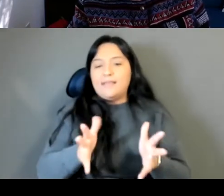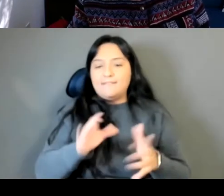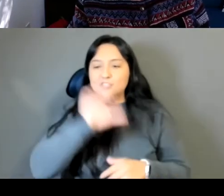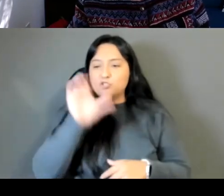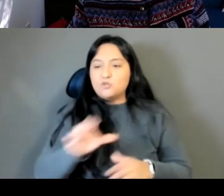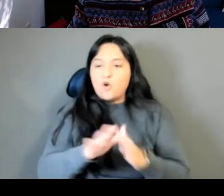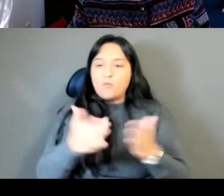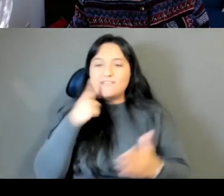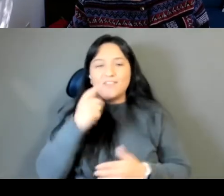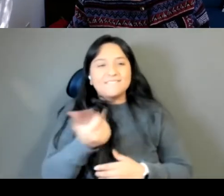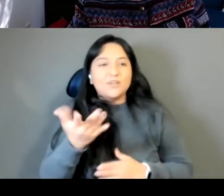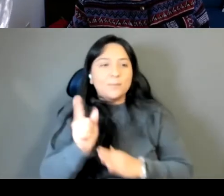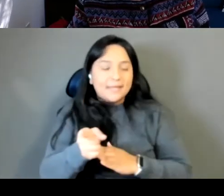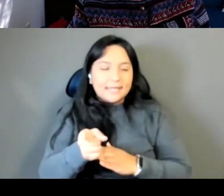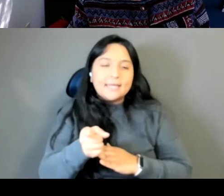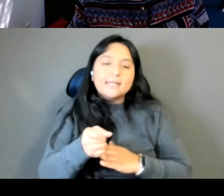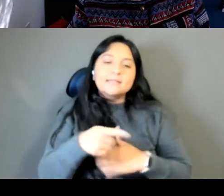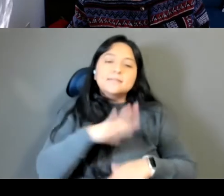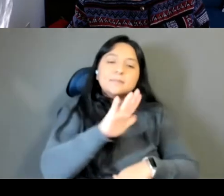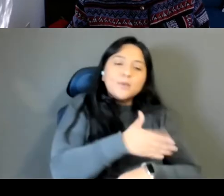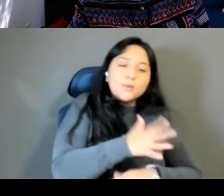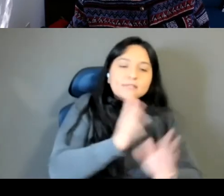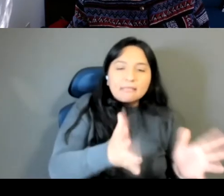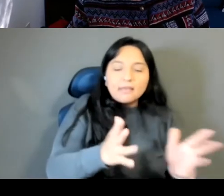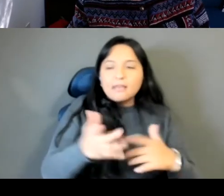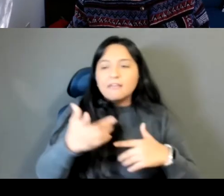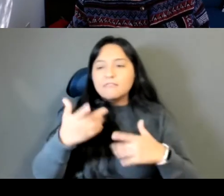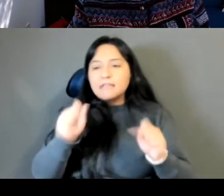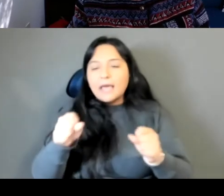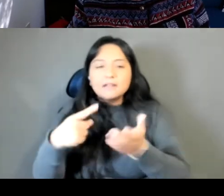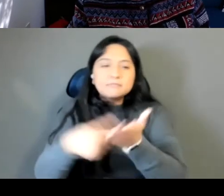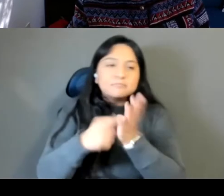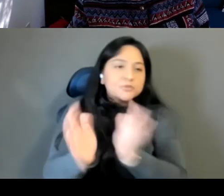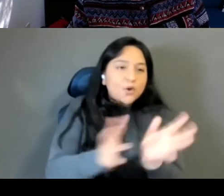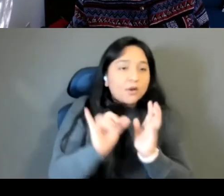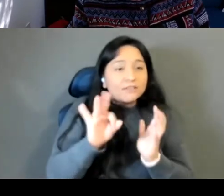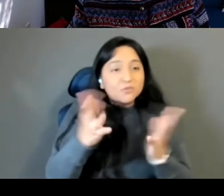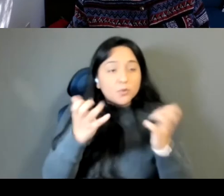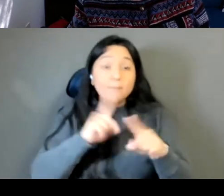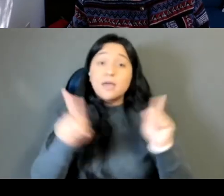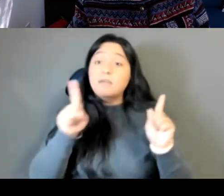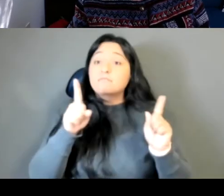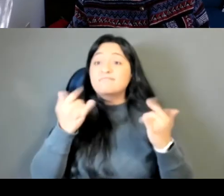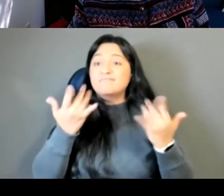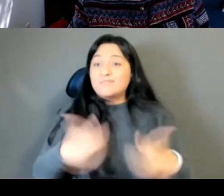in the Zoom chat we'll play a little bit more music, and put some slides on the screen, but we hope everyone takes good care.